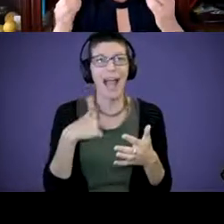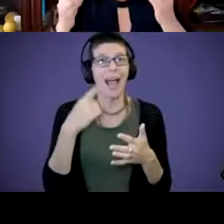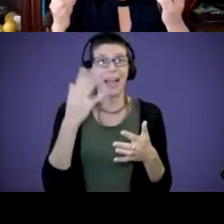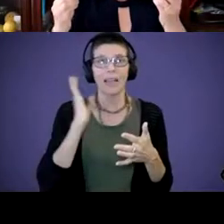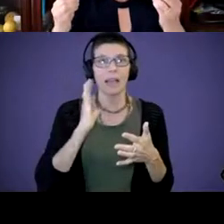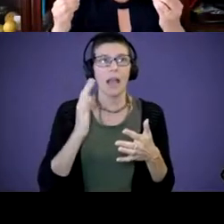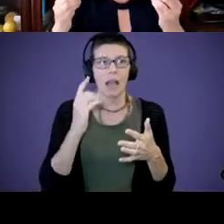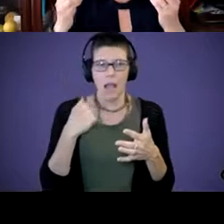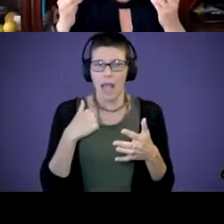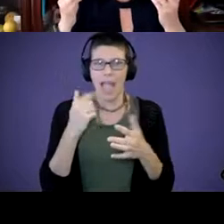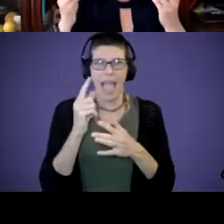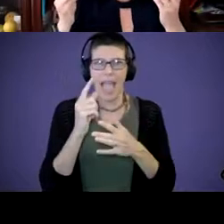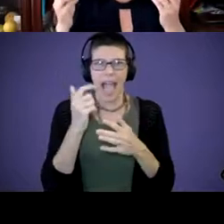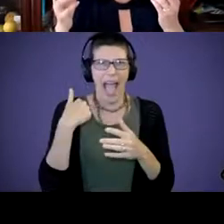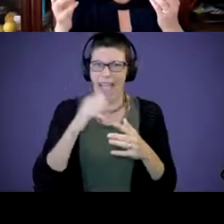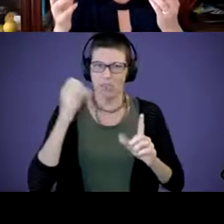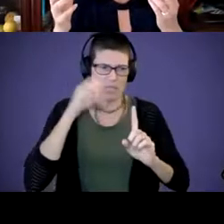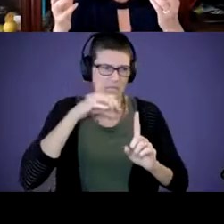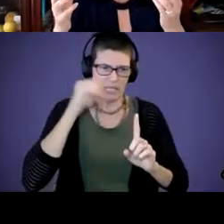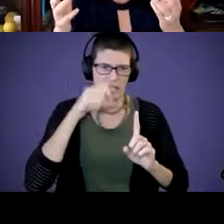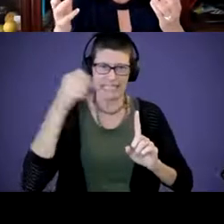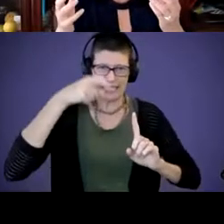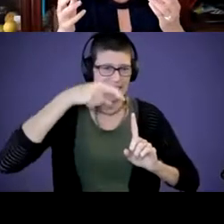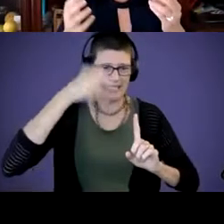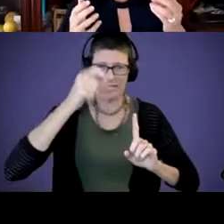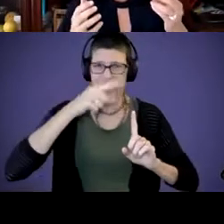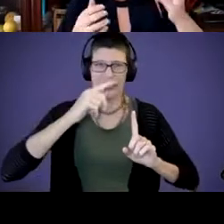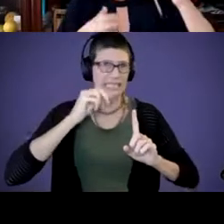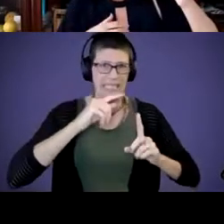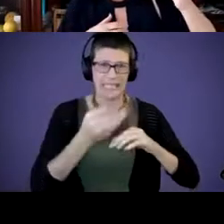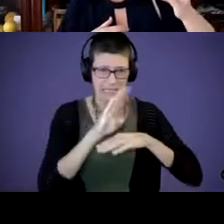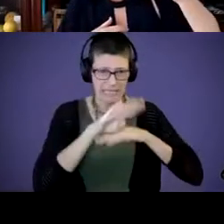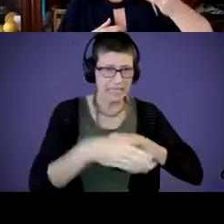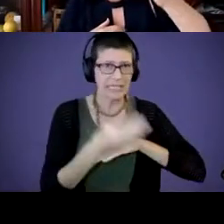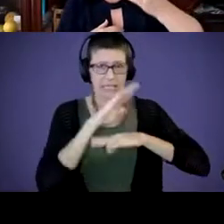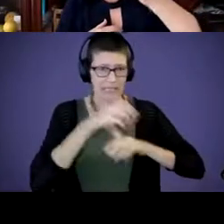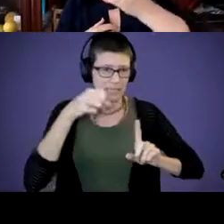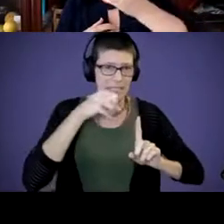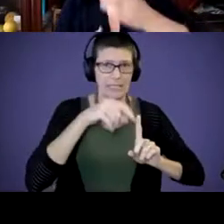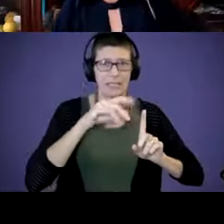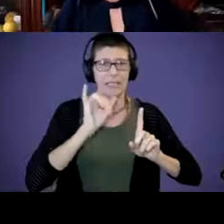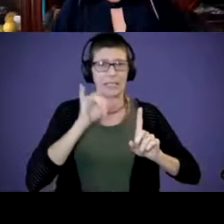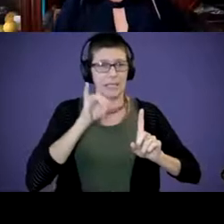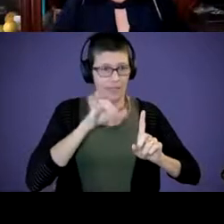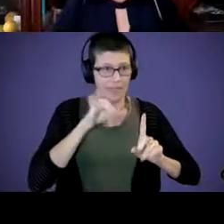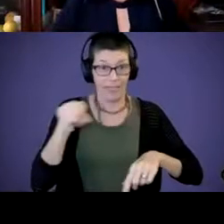stimulation and, and learning. And this is a sheep, baa, baa, baa. And following that,